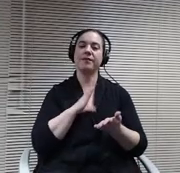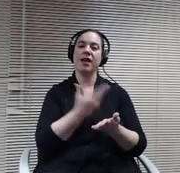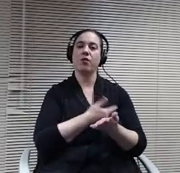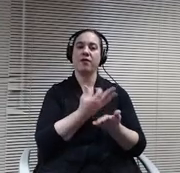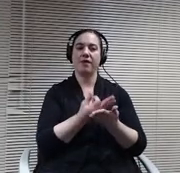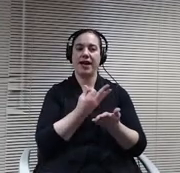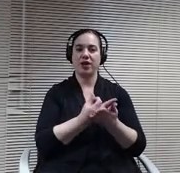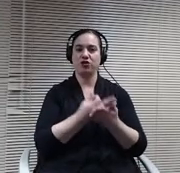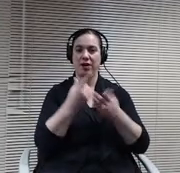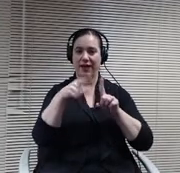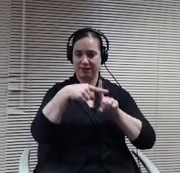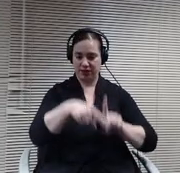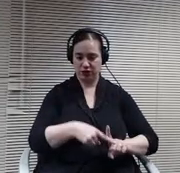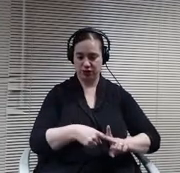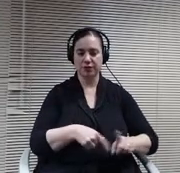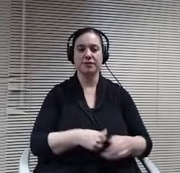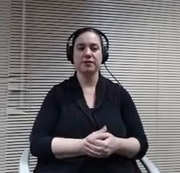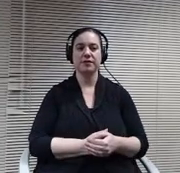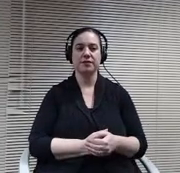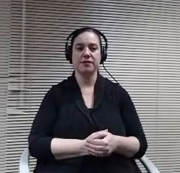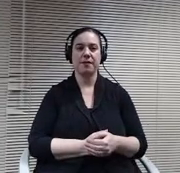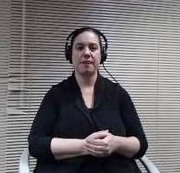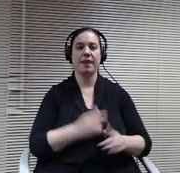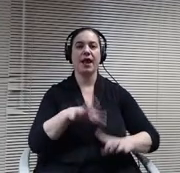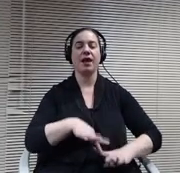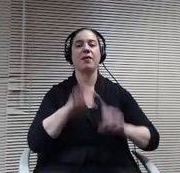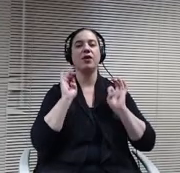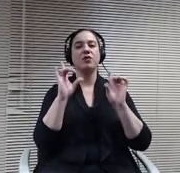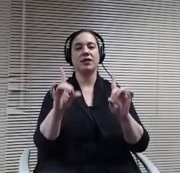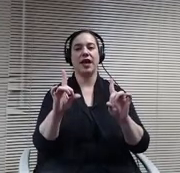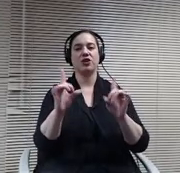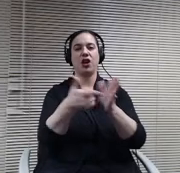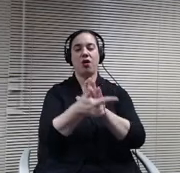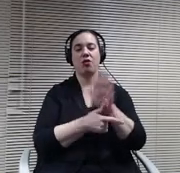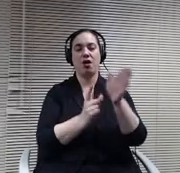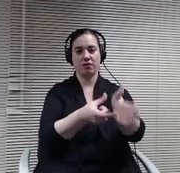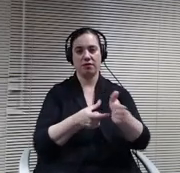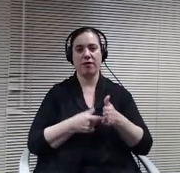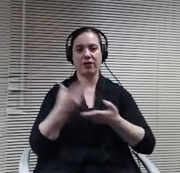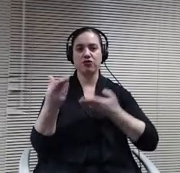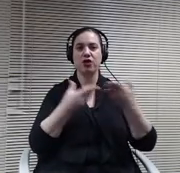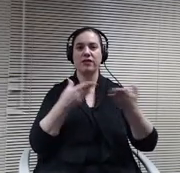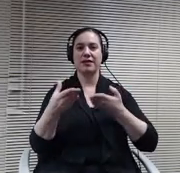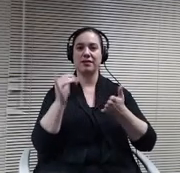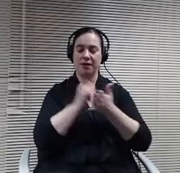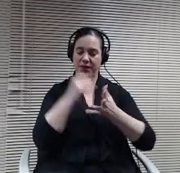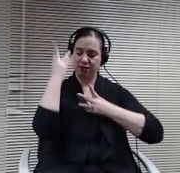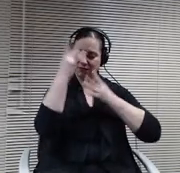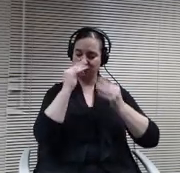Special education law mandates services be considered and provided to students through age 21 if needs are identified.